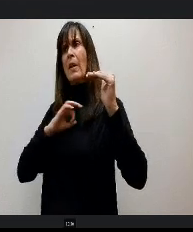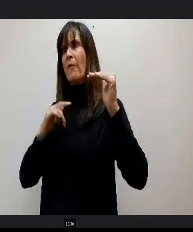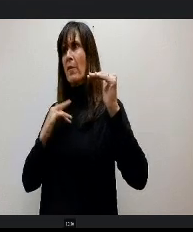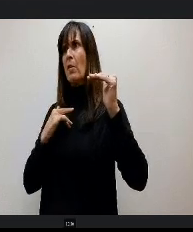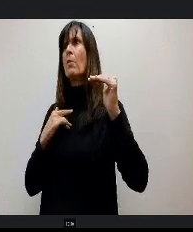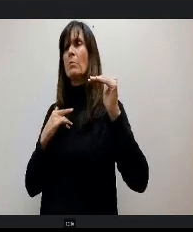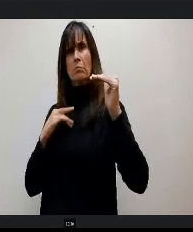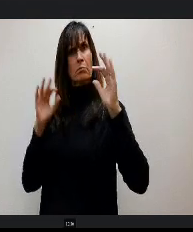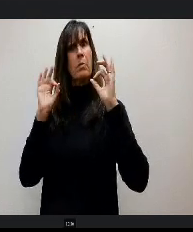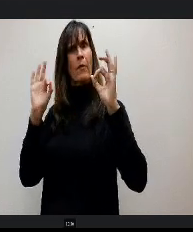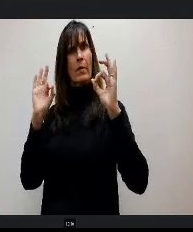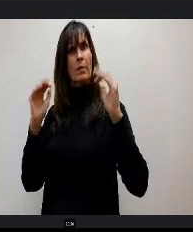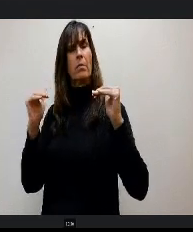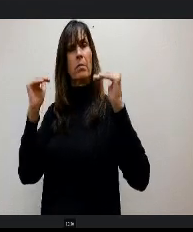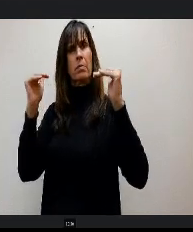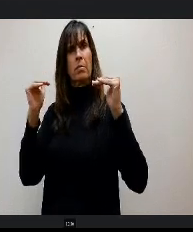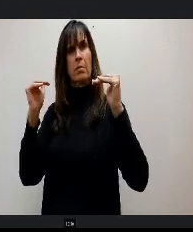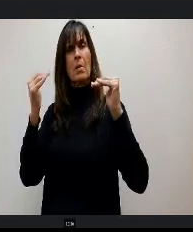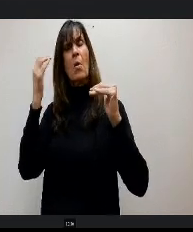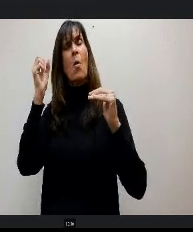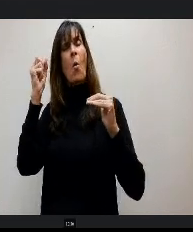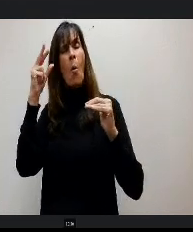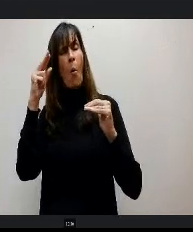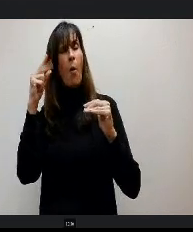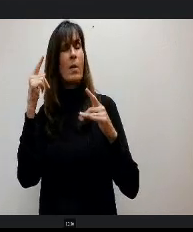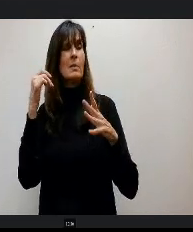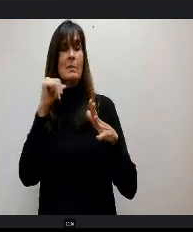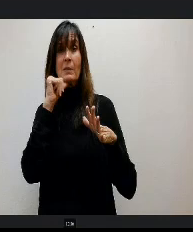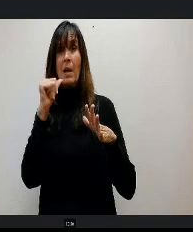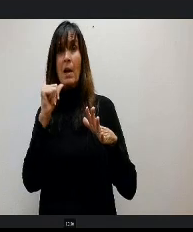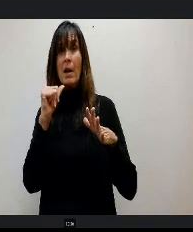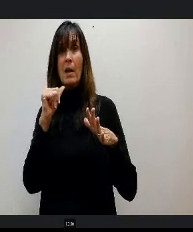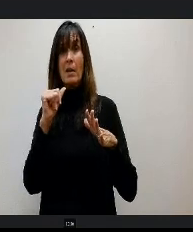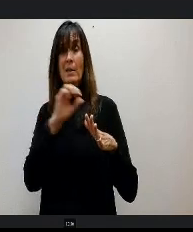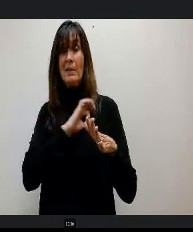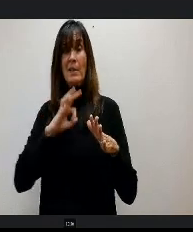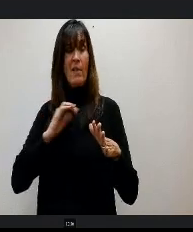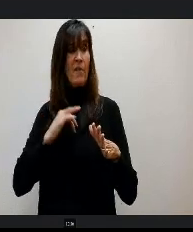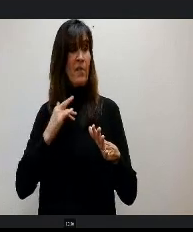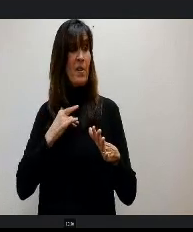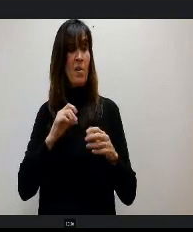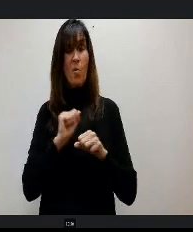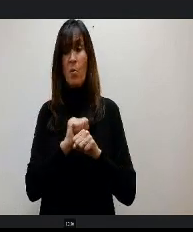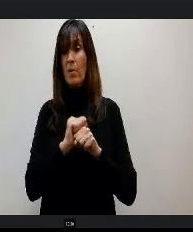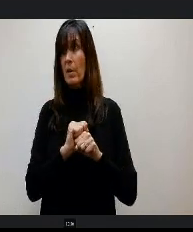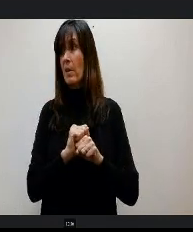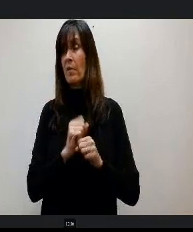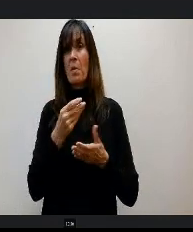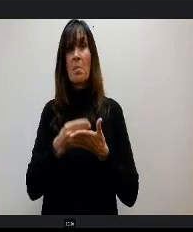afraid they could think they're working for less money when you've got that inflationary factor so